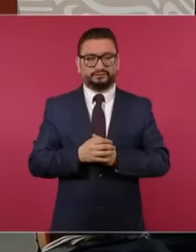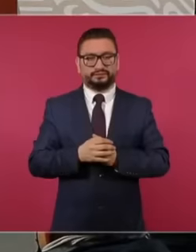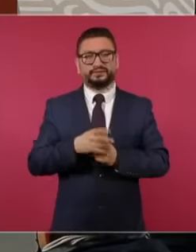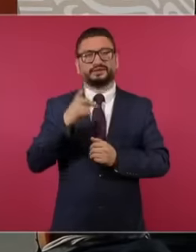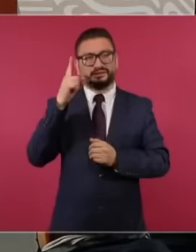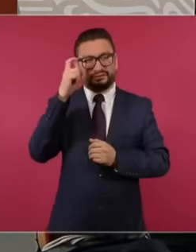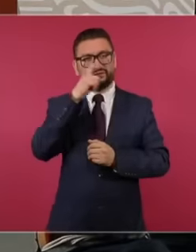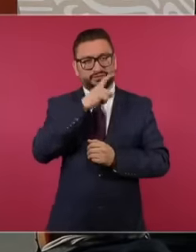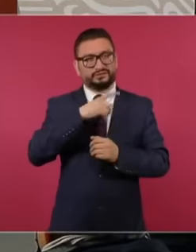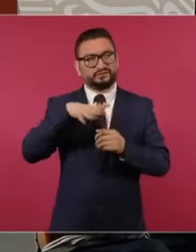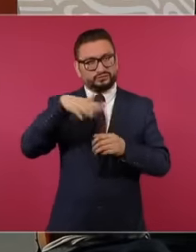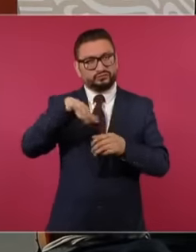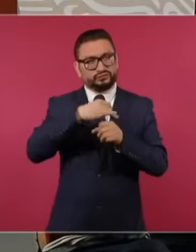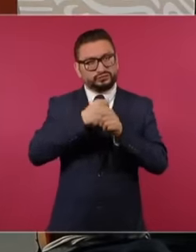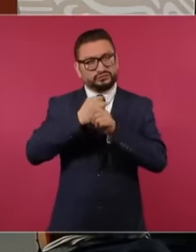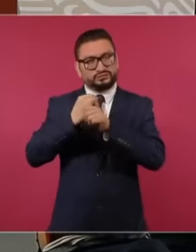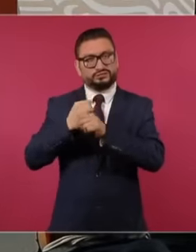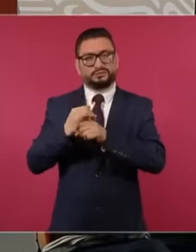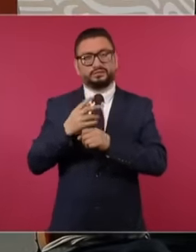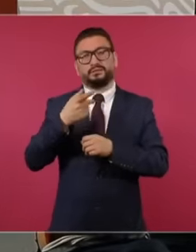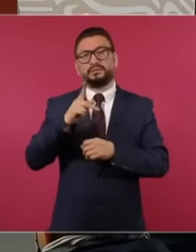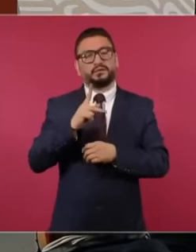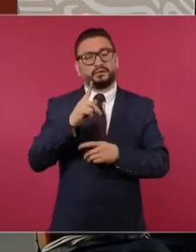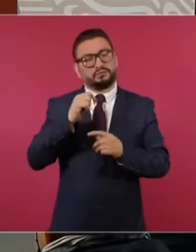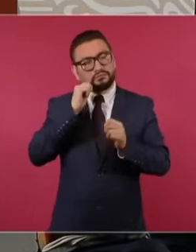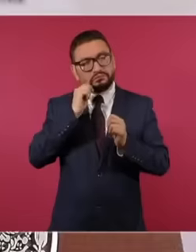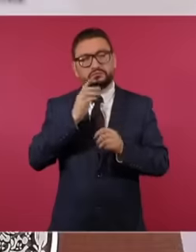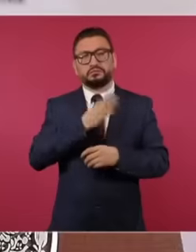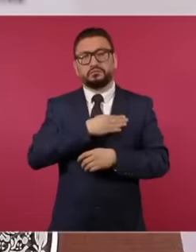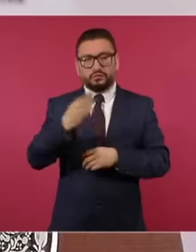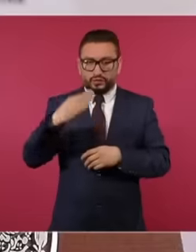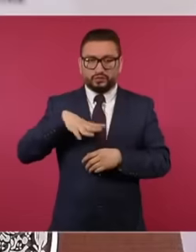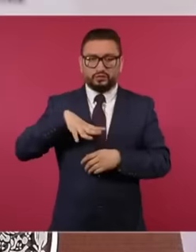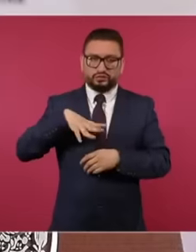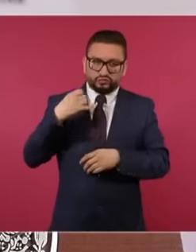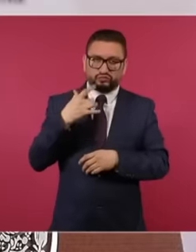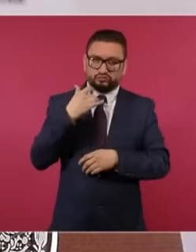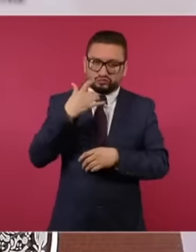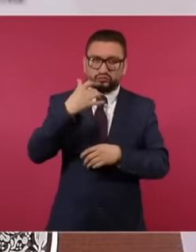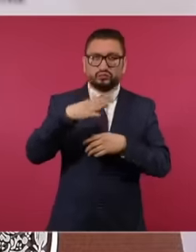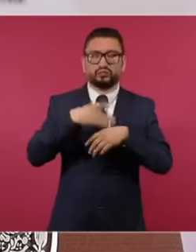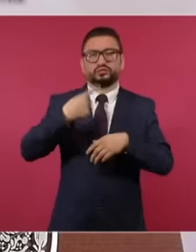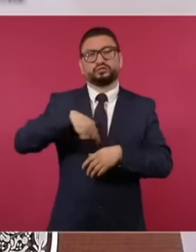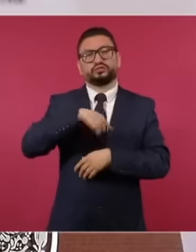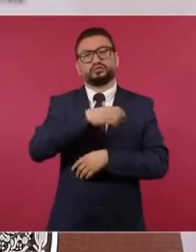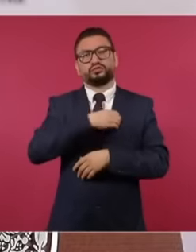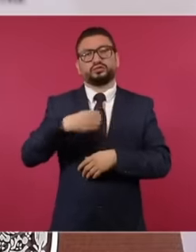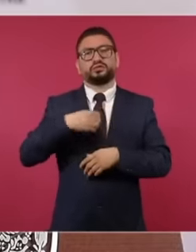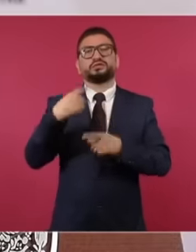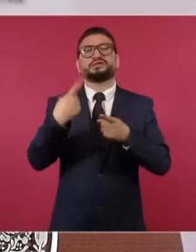to obtain. But hey, let's fight, we are obliged to know whose money is,